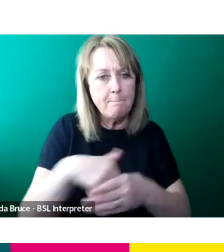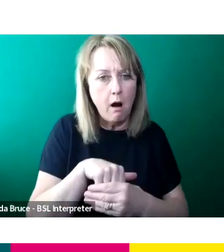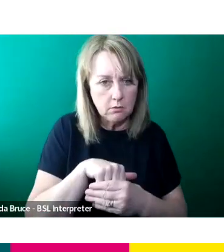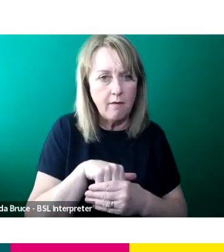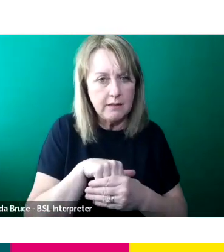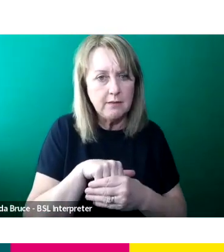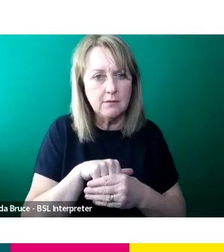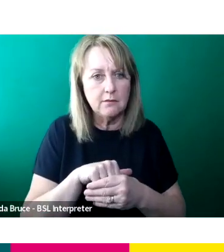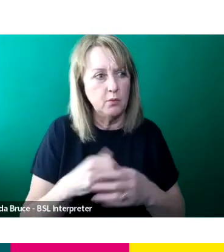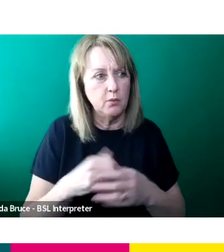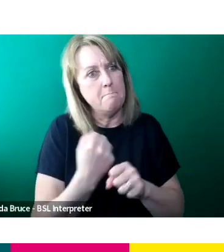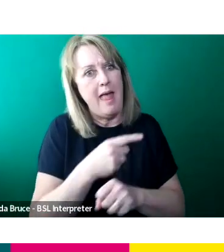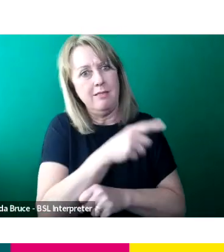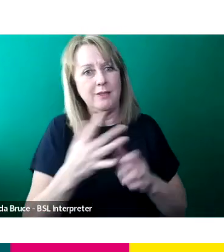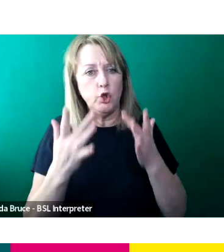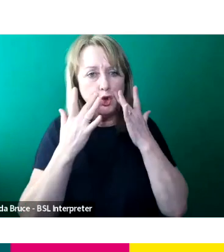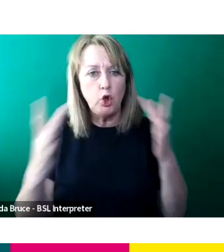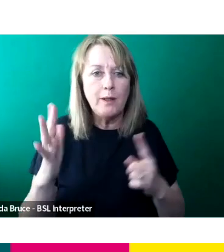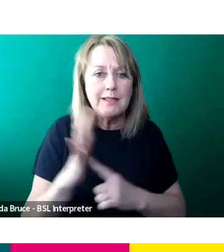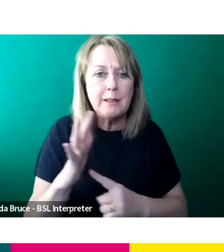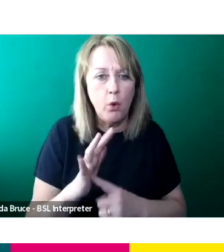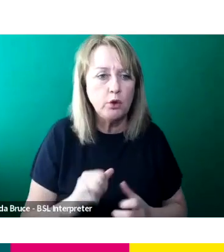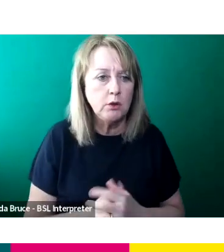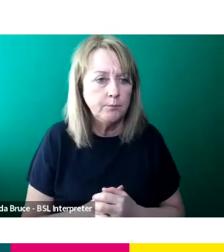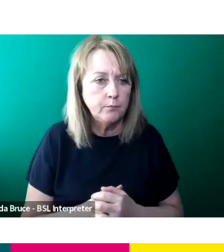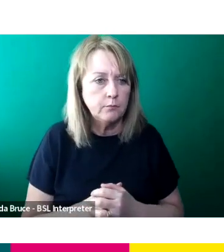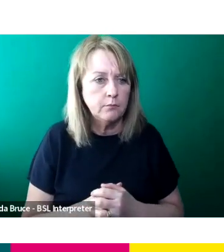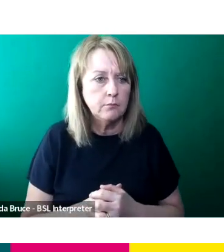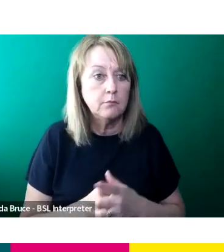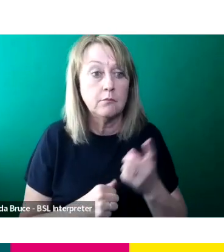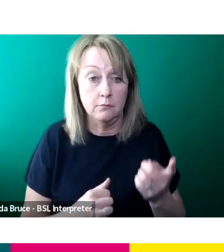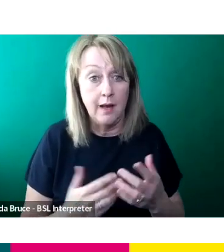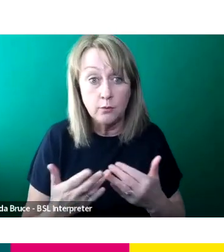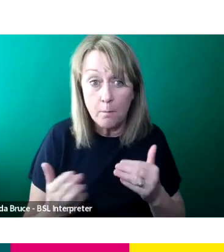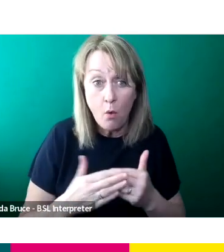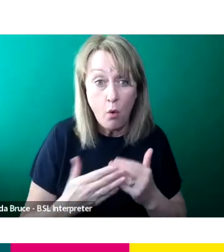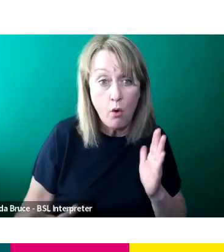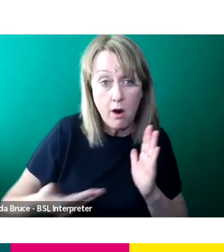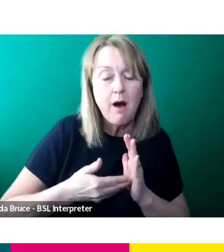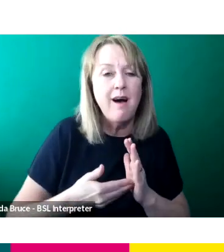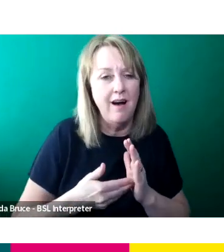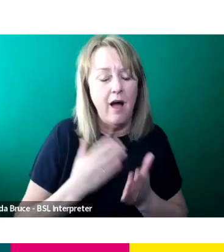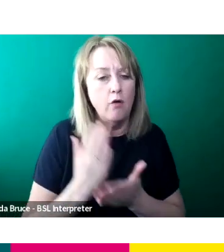these productions and why that is so important. I dunno if there's More. Wow. Yes, there's some really exciting things to say about this show.